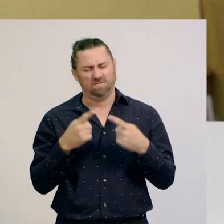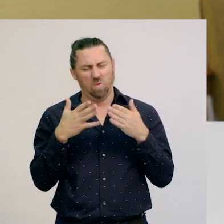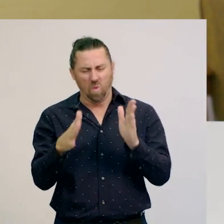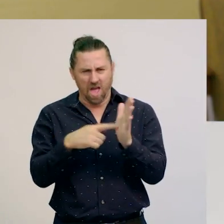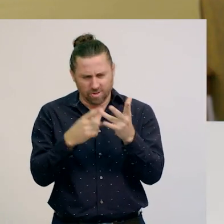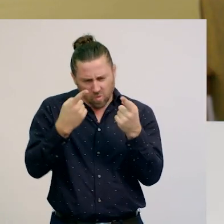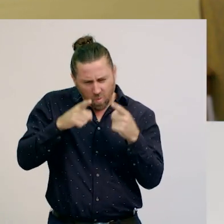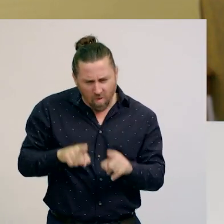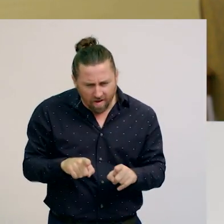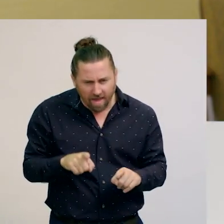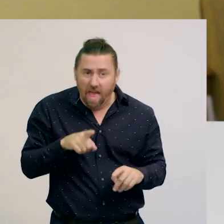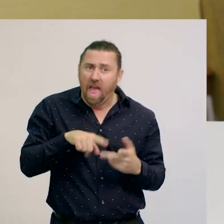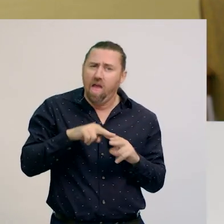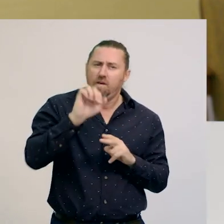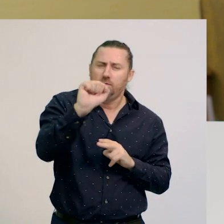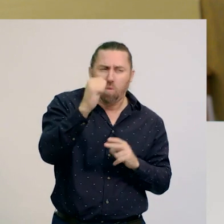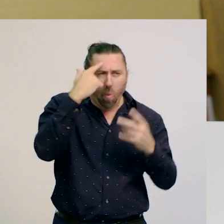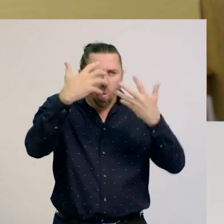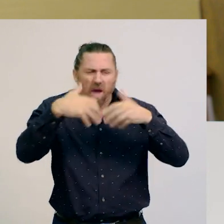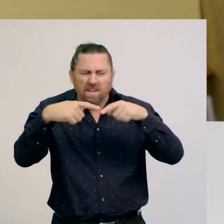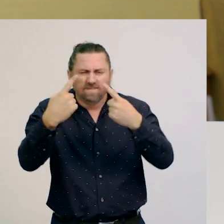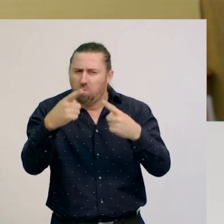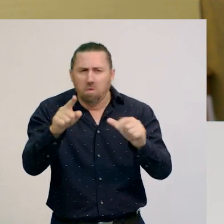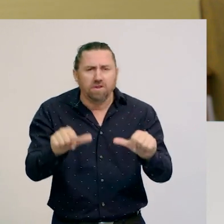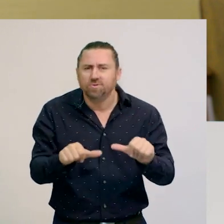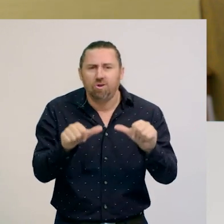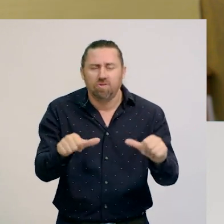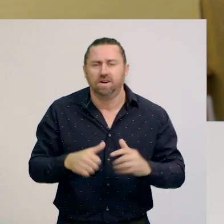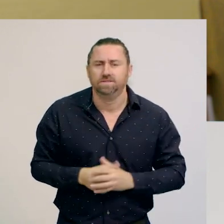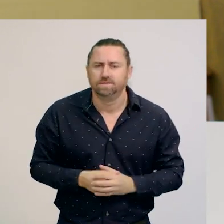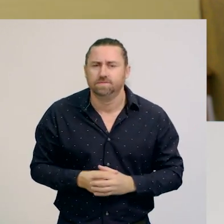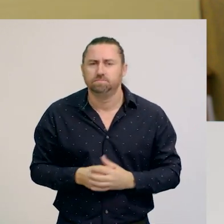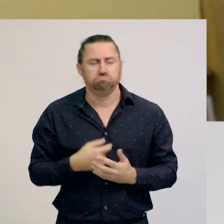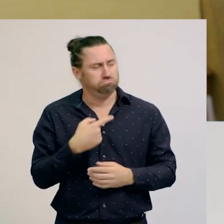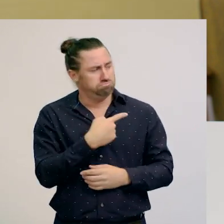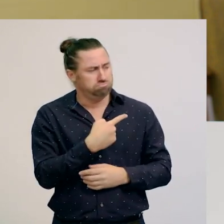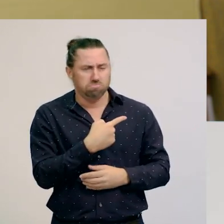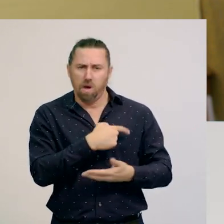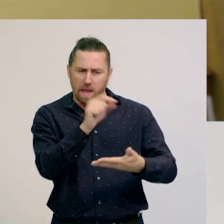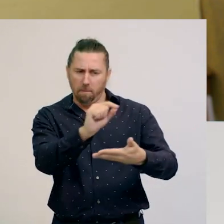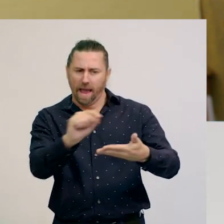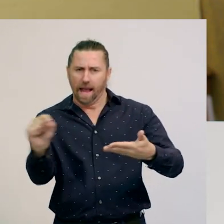so don’t worry if you do it in a different way. What about this box of pens?